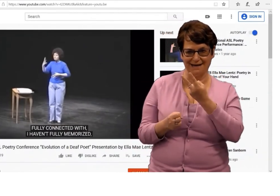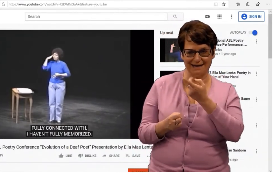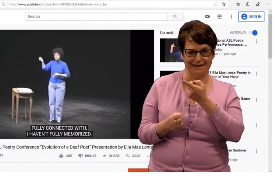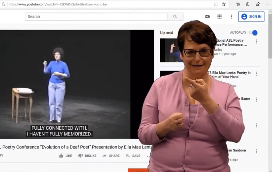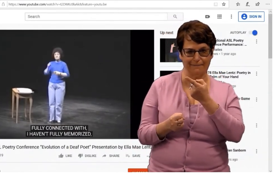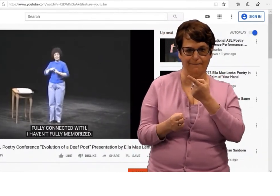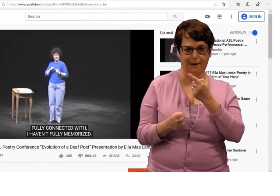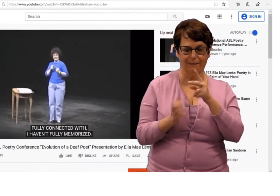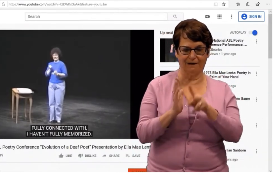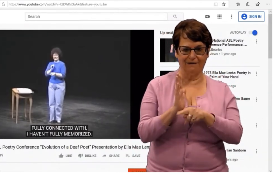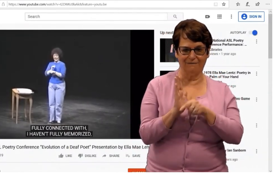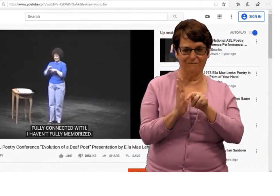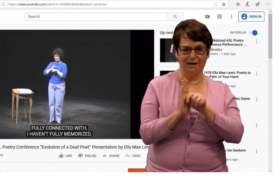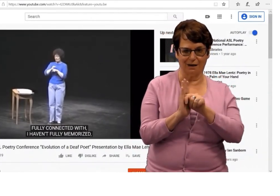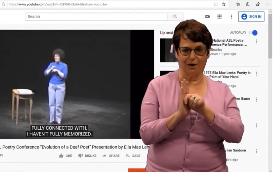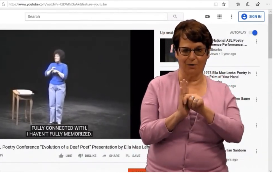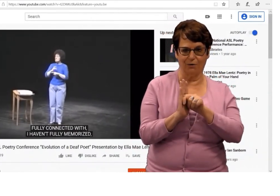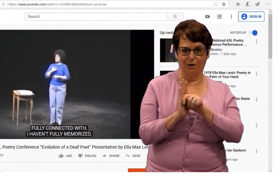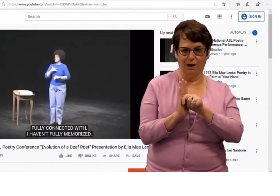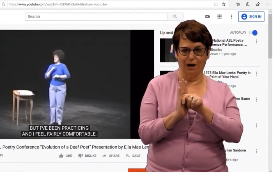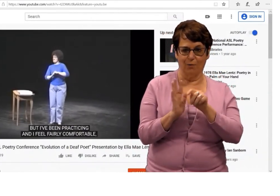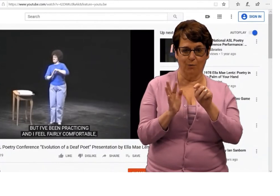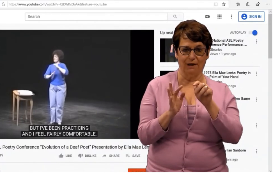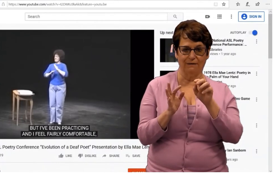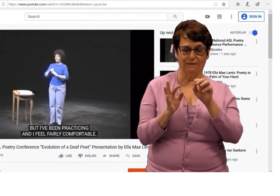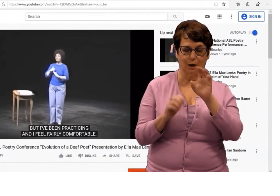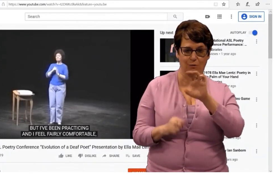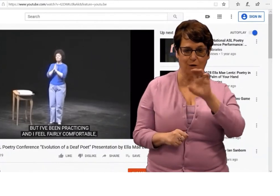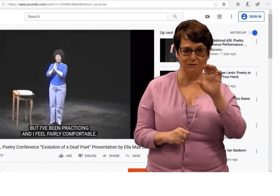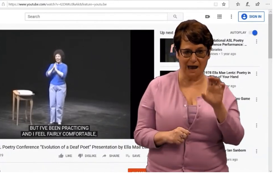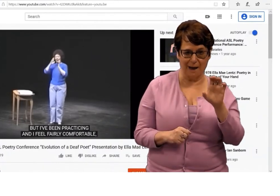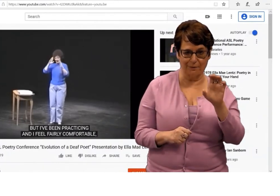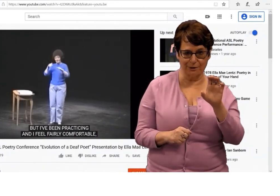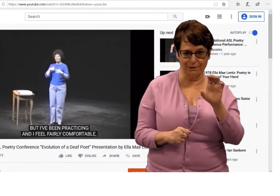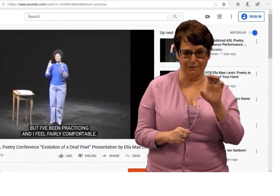It's really nice because you can see this video with closed